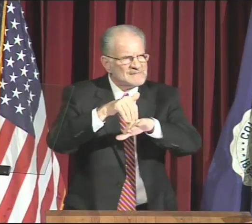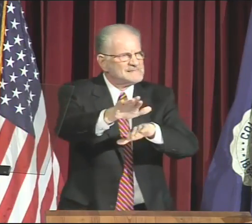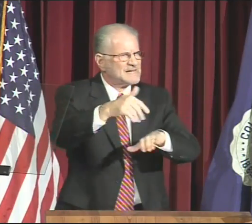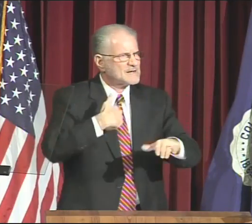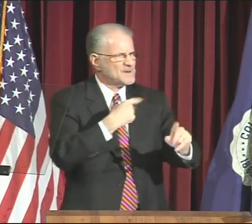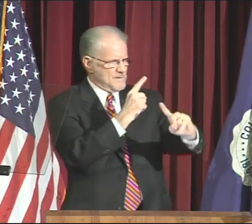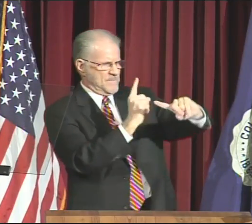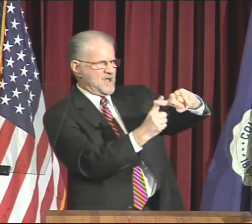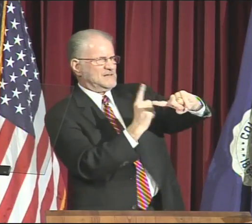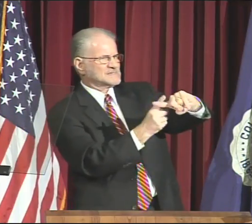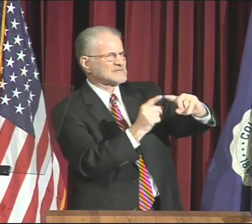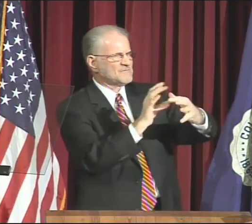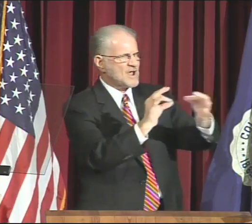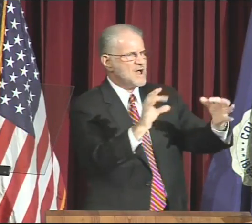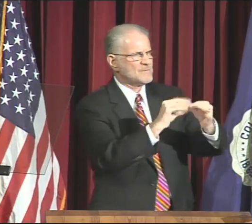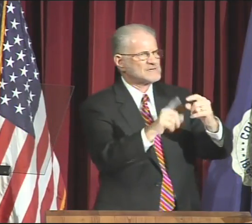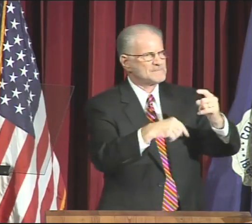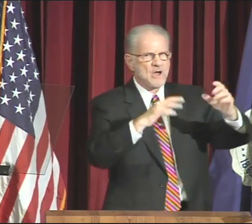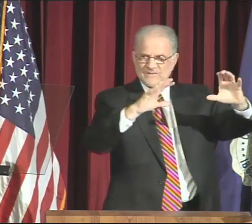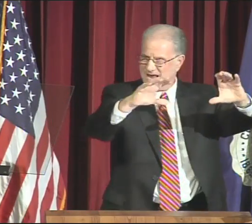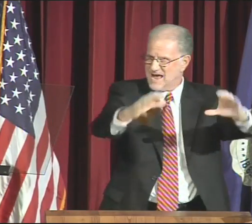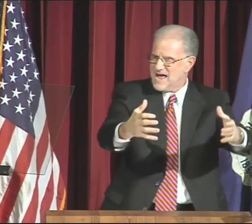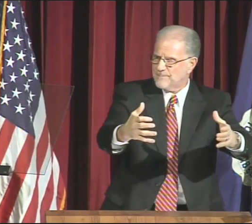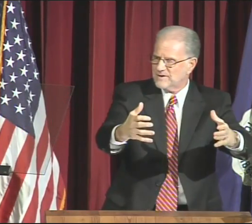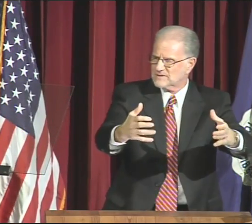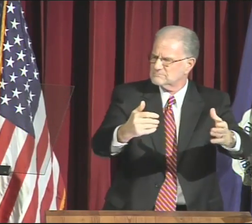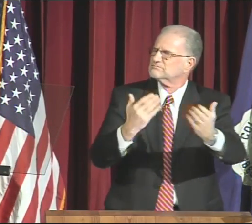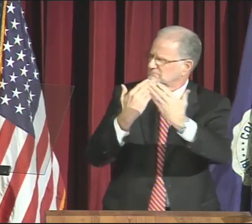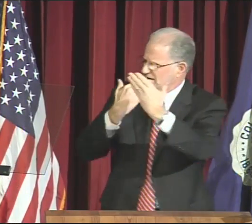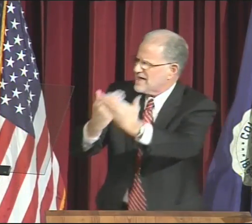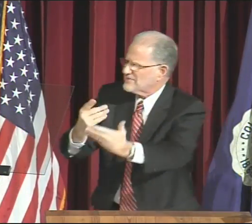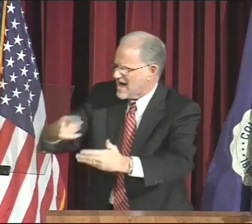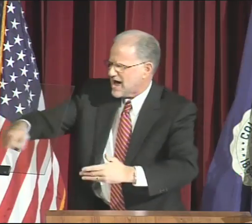Many of you sent me positive comments about the Cabinet.